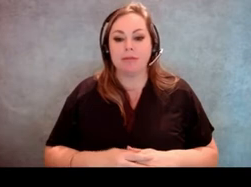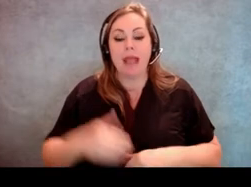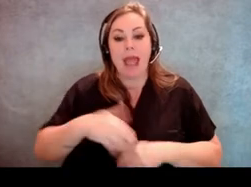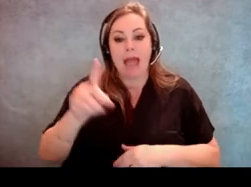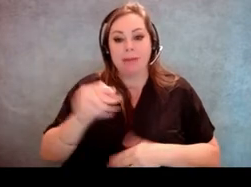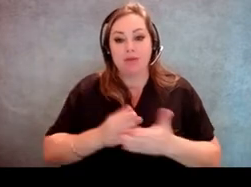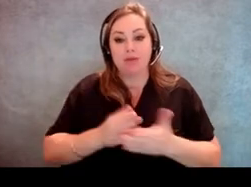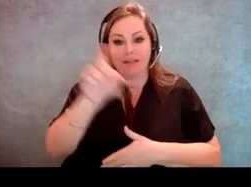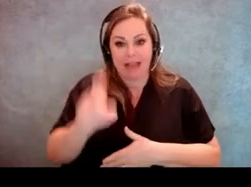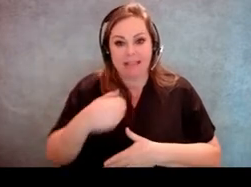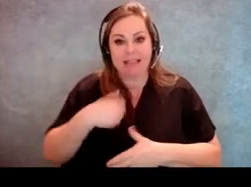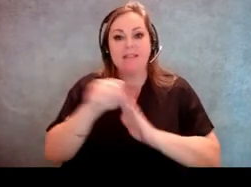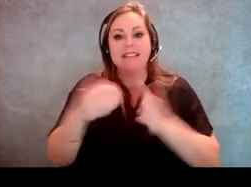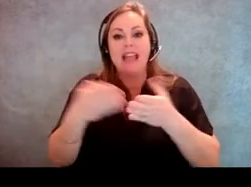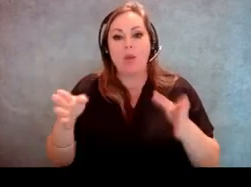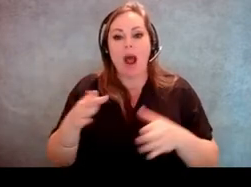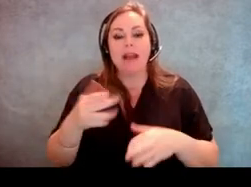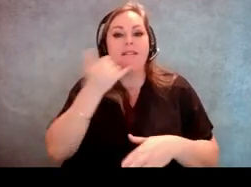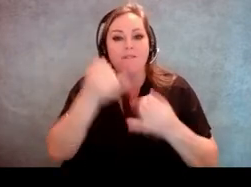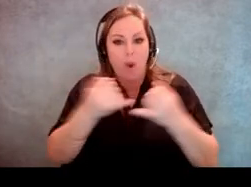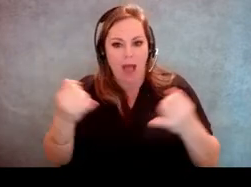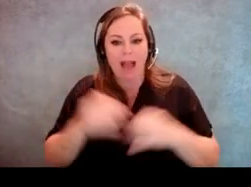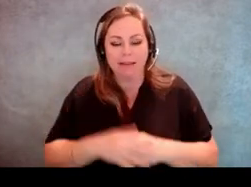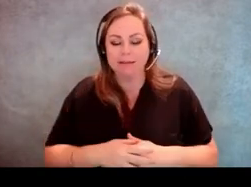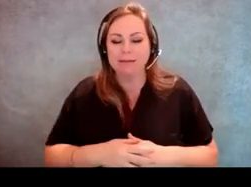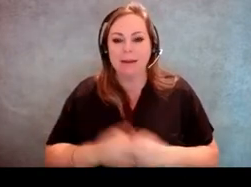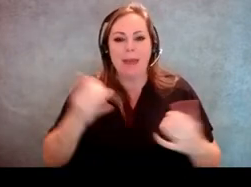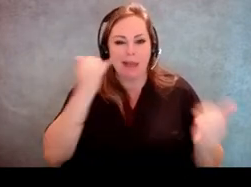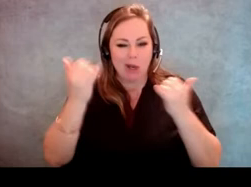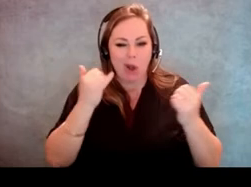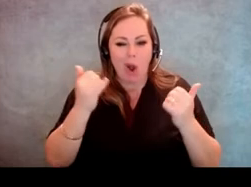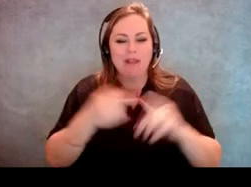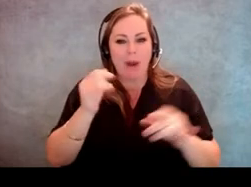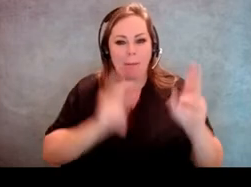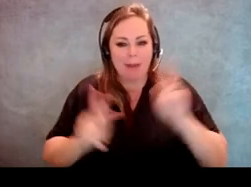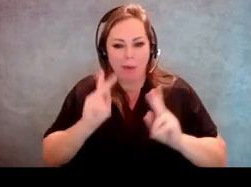we have a statewide voter hotline and so we get a lot of calls from individuals with questions